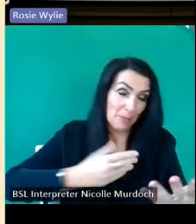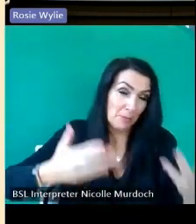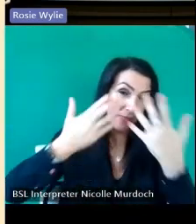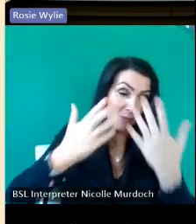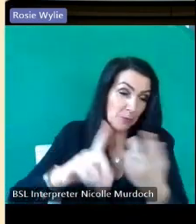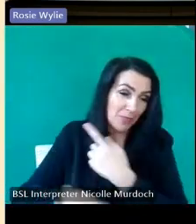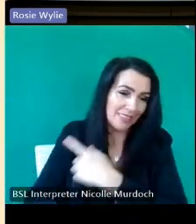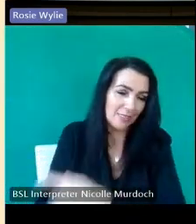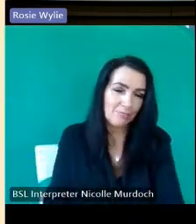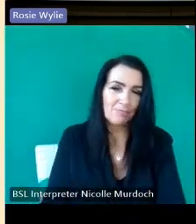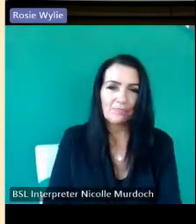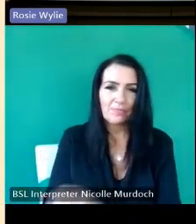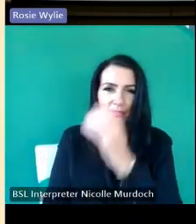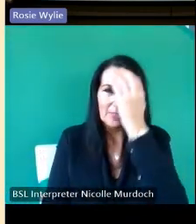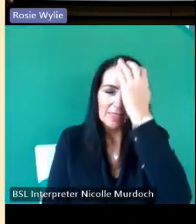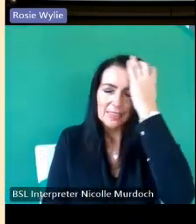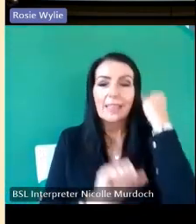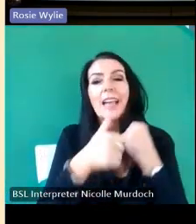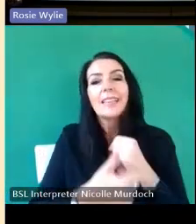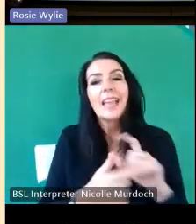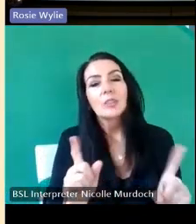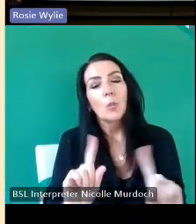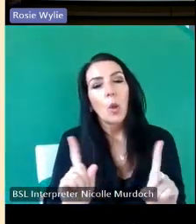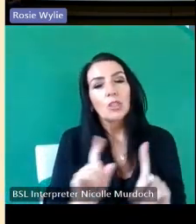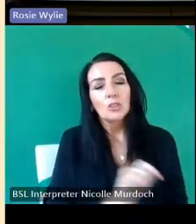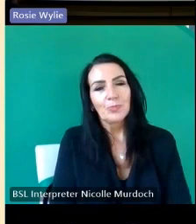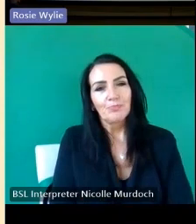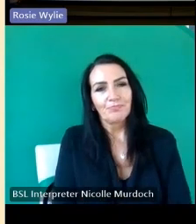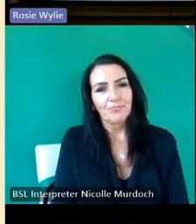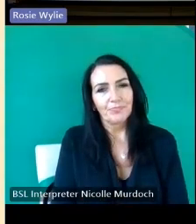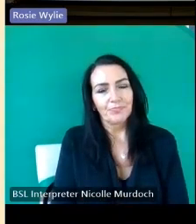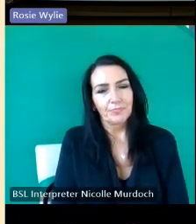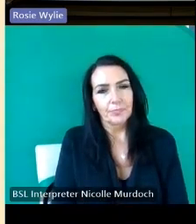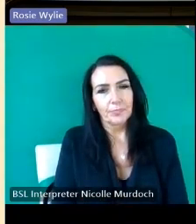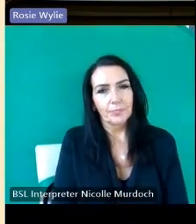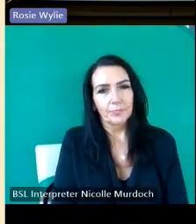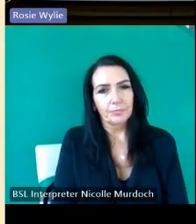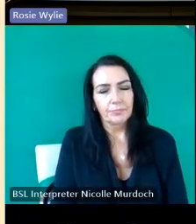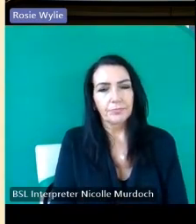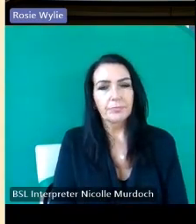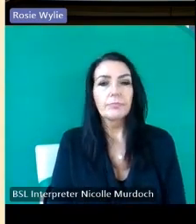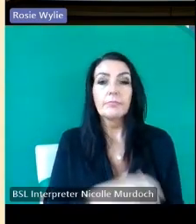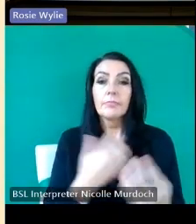okay so what's next and this is rather the point of this um having completed a research Masters